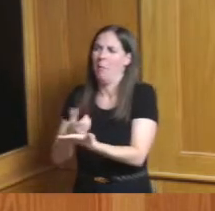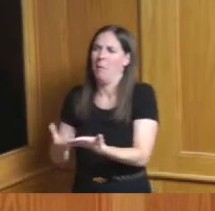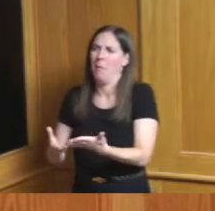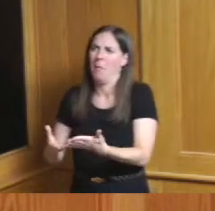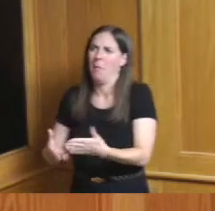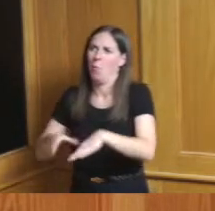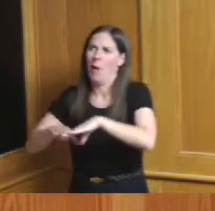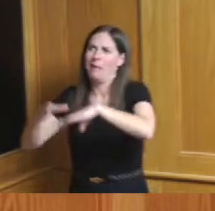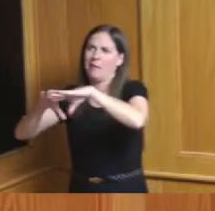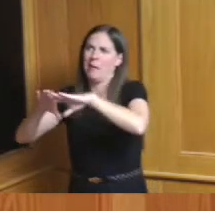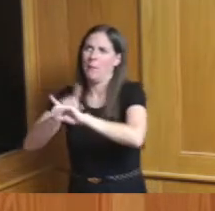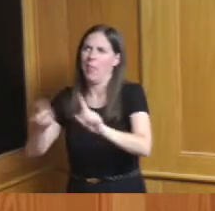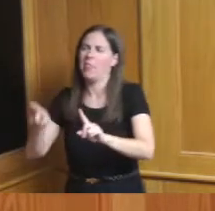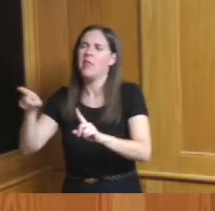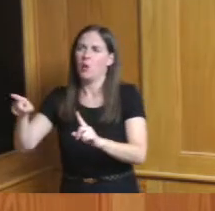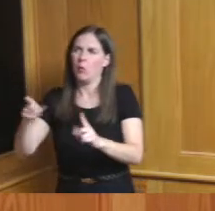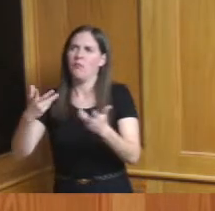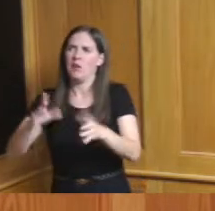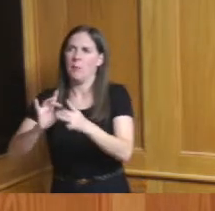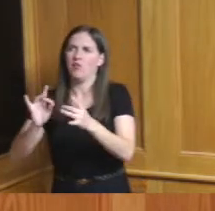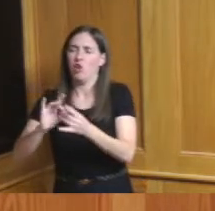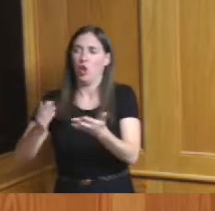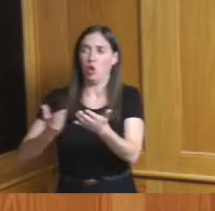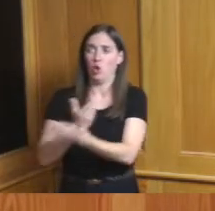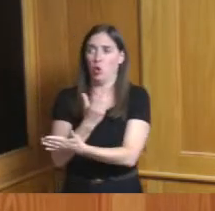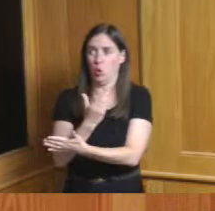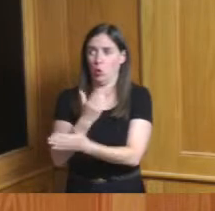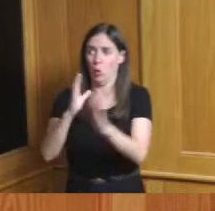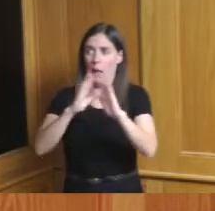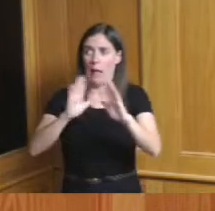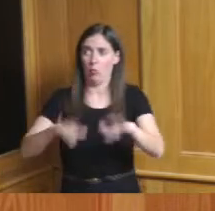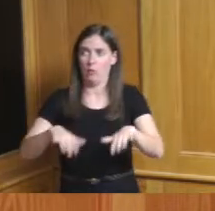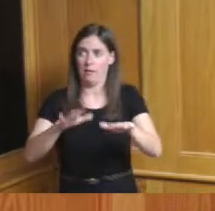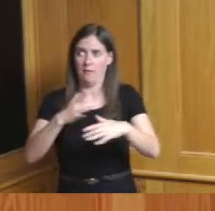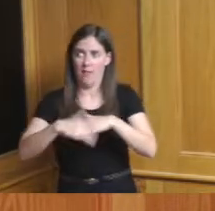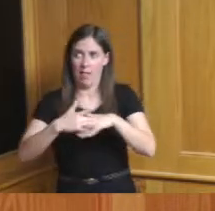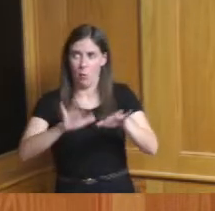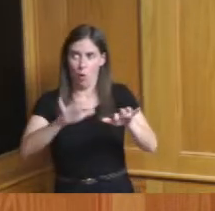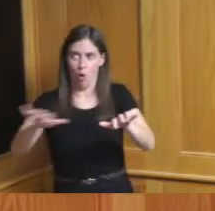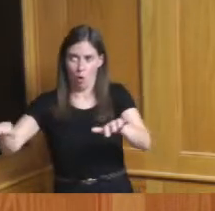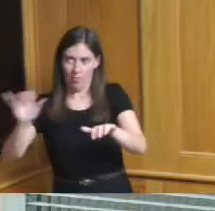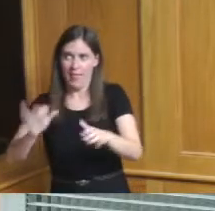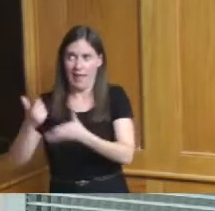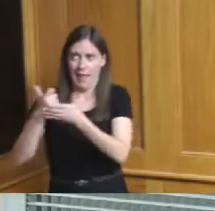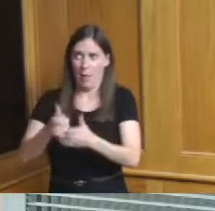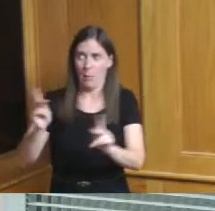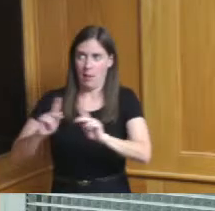of that new housing area that rose up the I think the new housing and some of the job opportunities